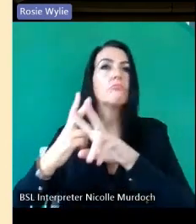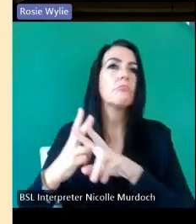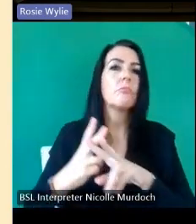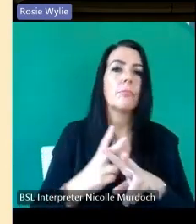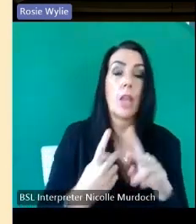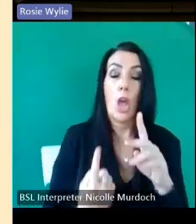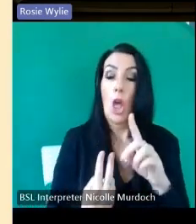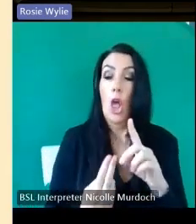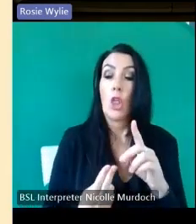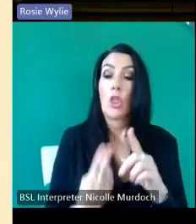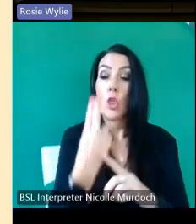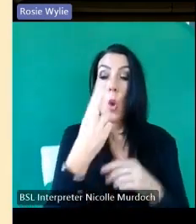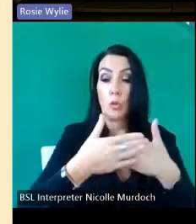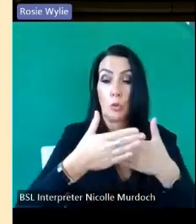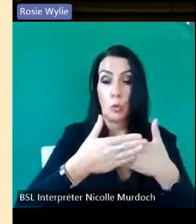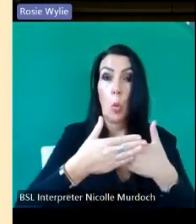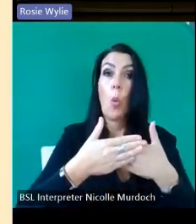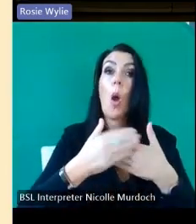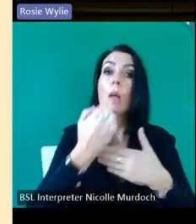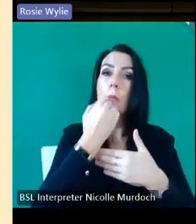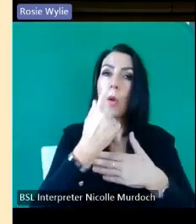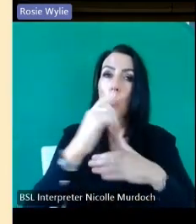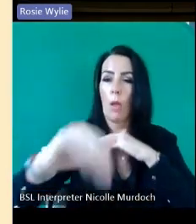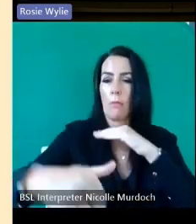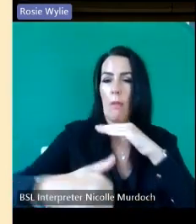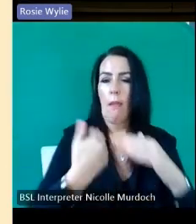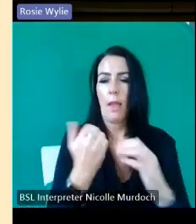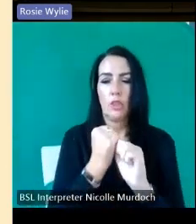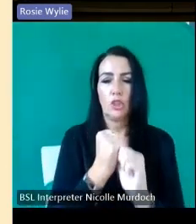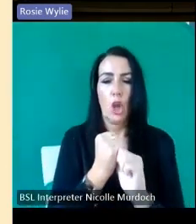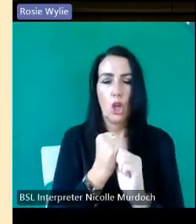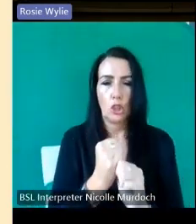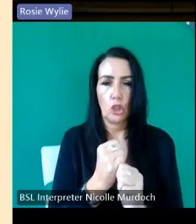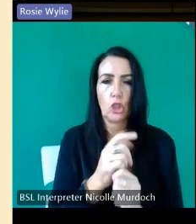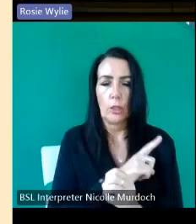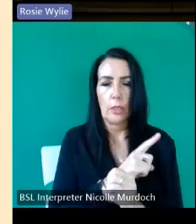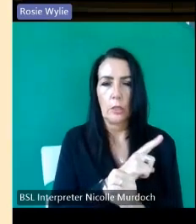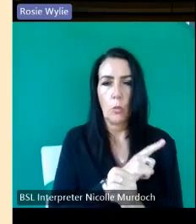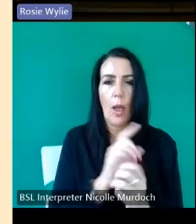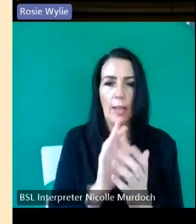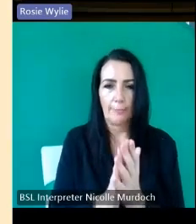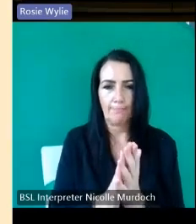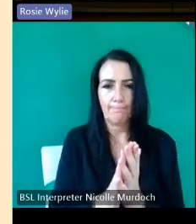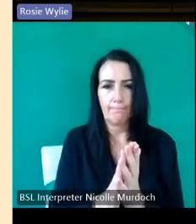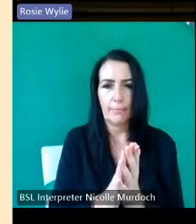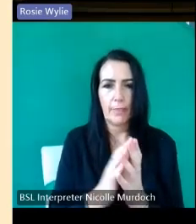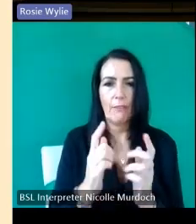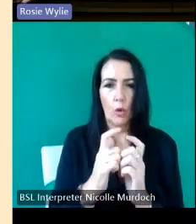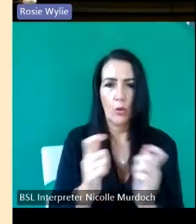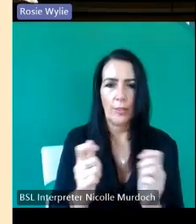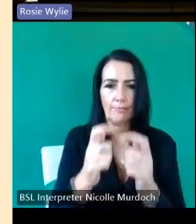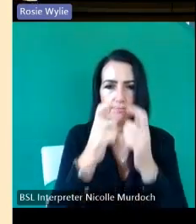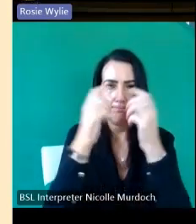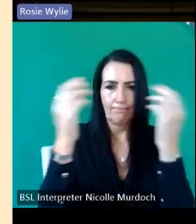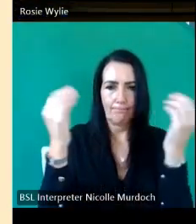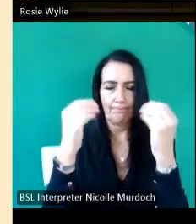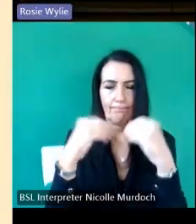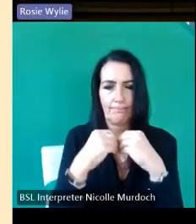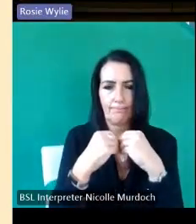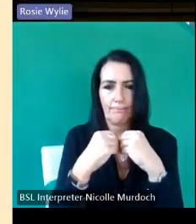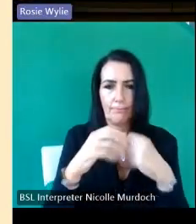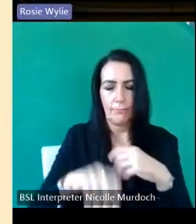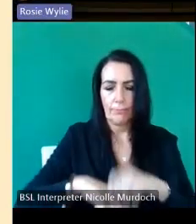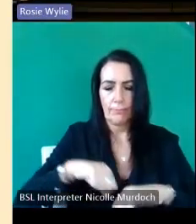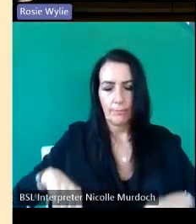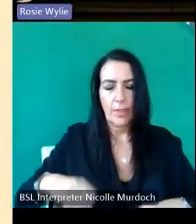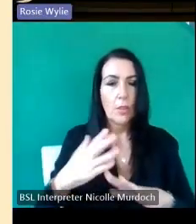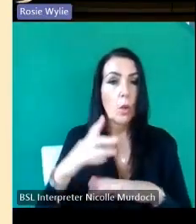church for uh the religious um brothers who who worked at the Cathedral uh so he put his marks